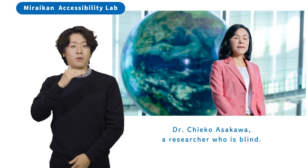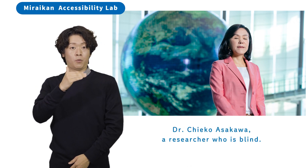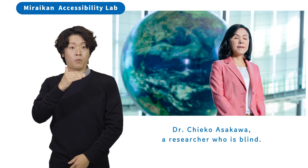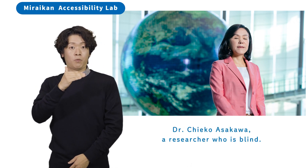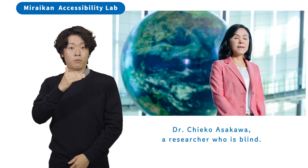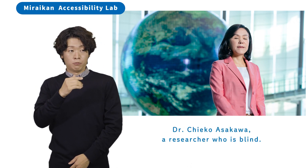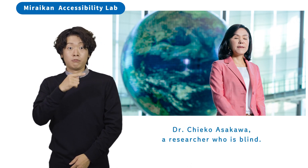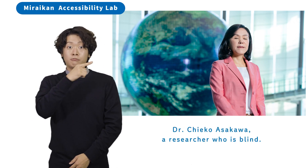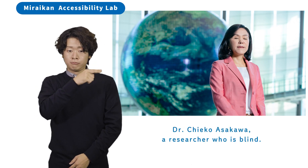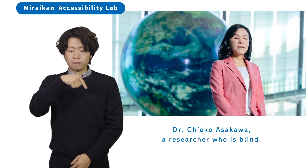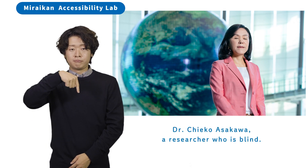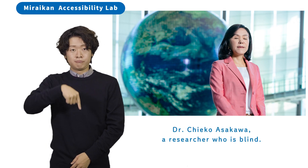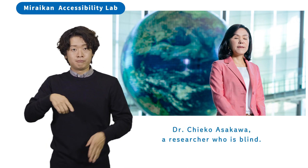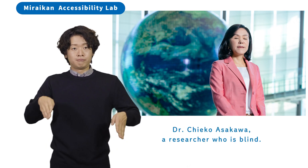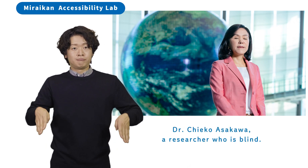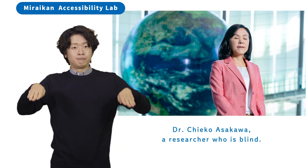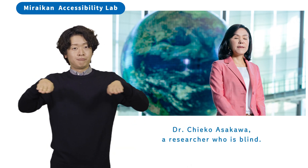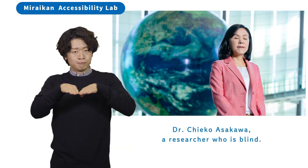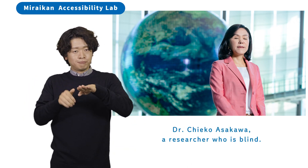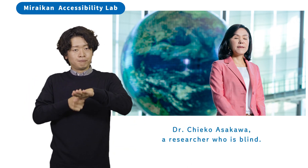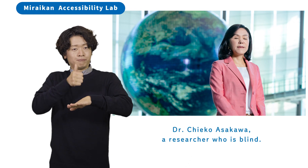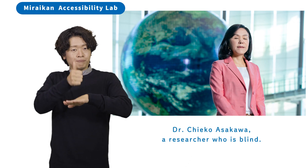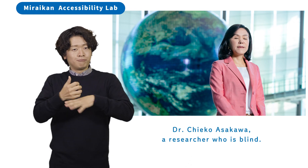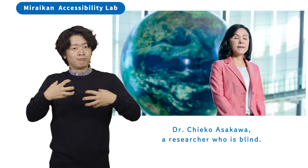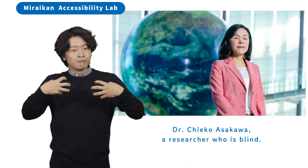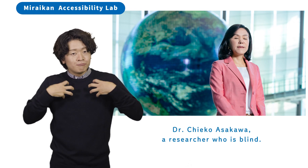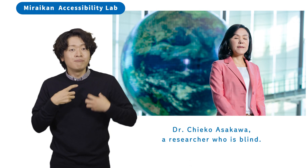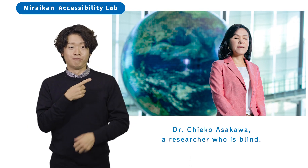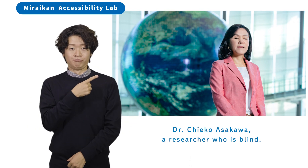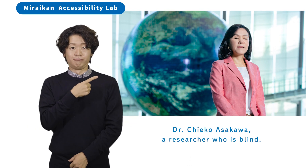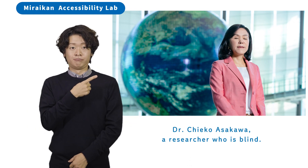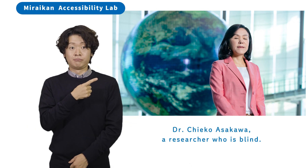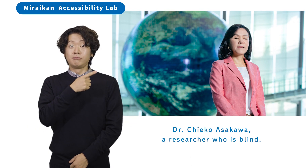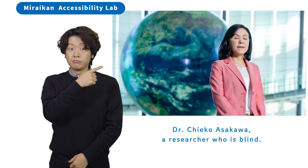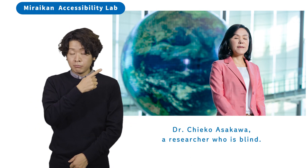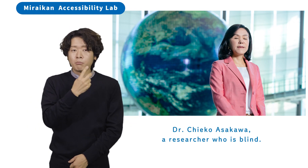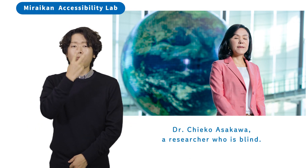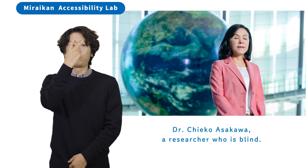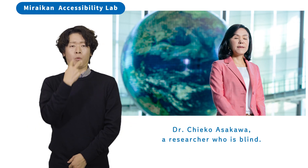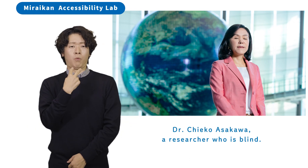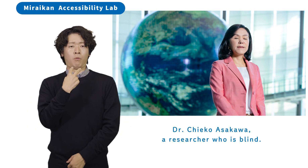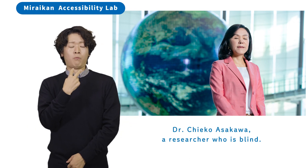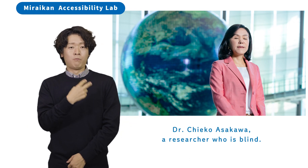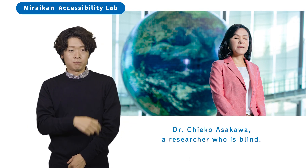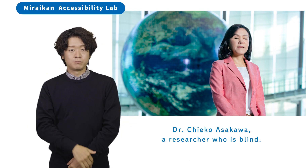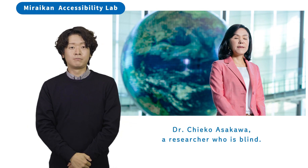Dr. Chieko Asakawa, a researcher who is blind.